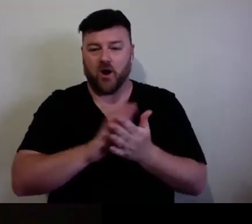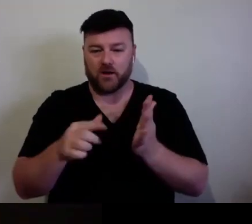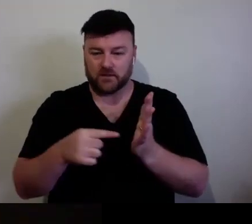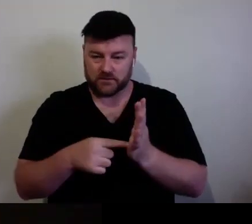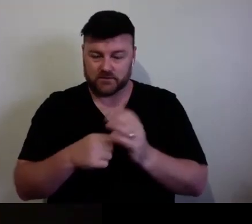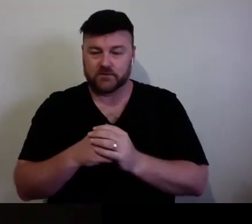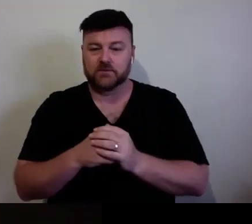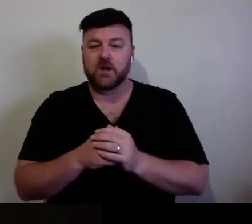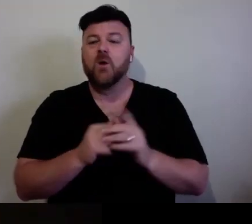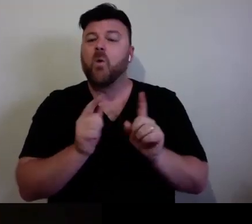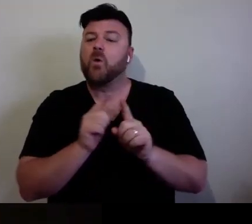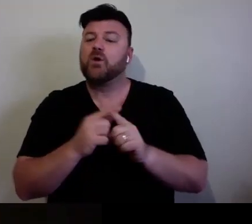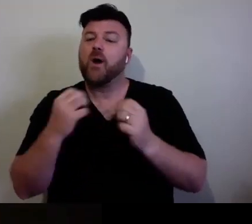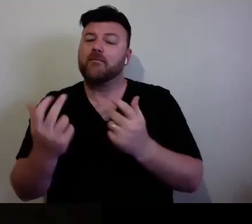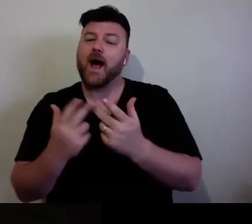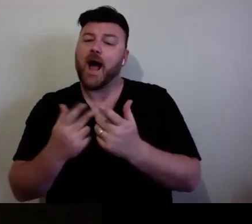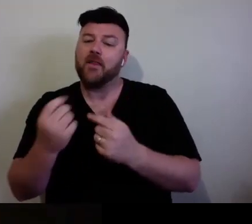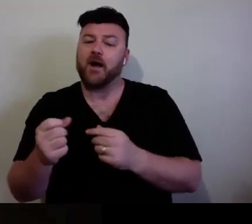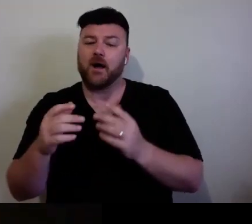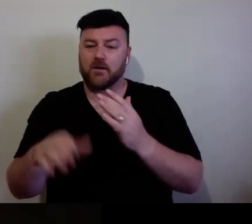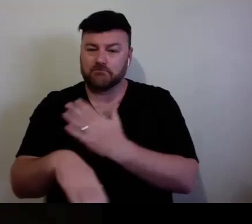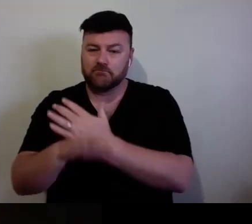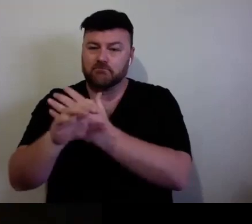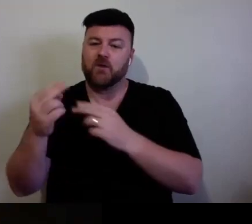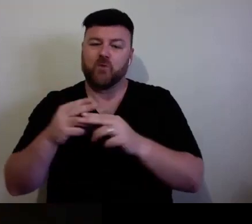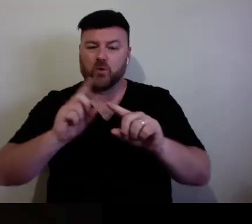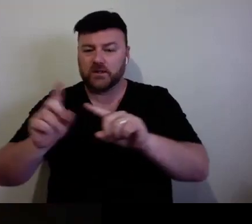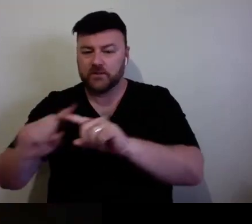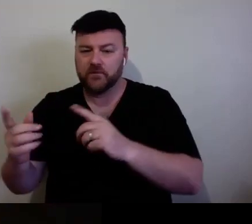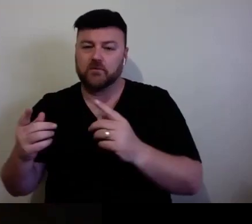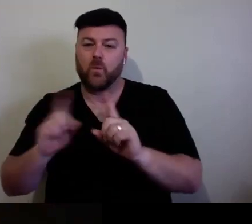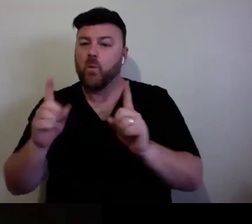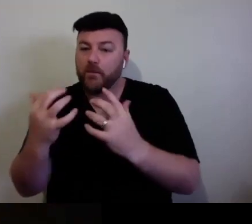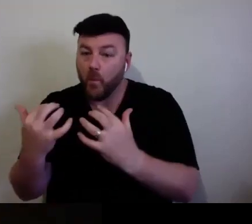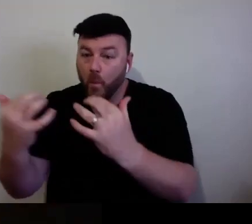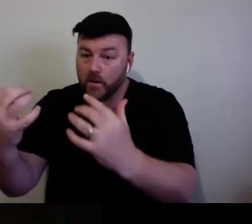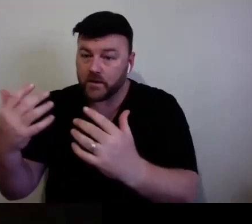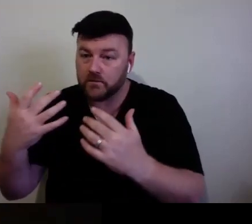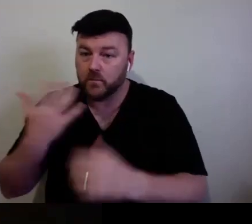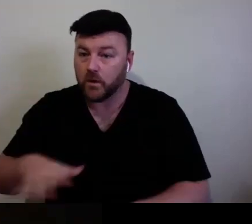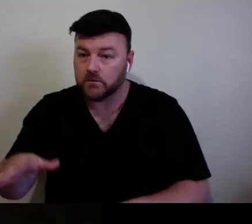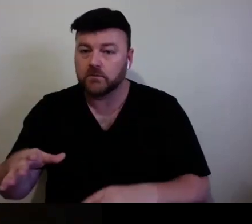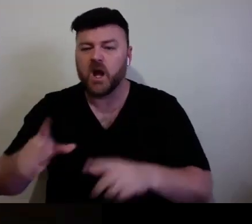on-- audiences want online. Please join us again. Christy, I think at